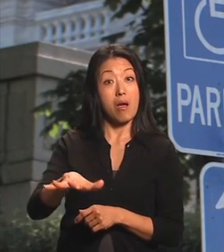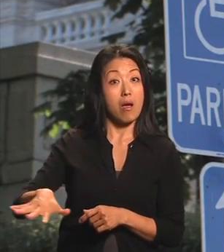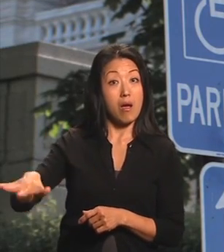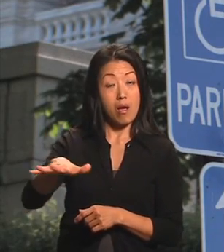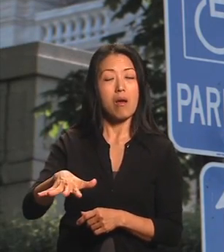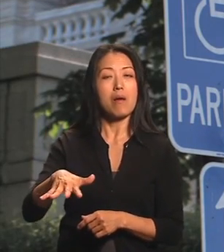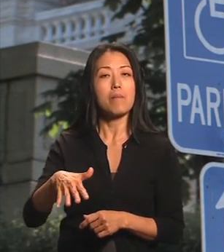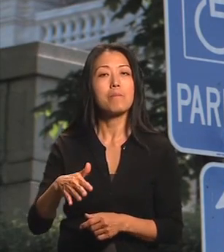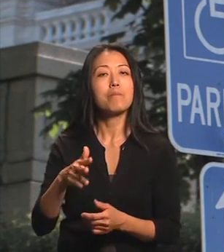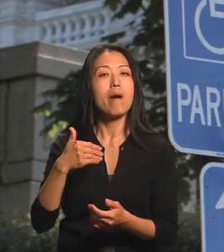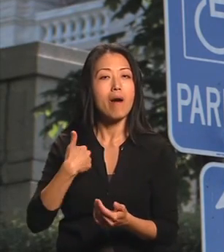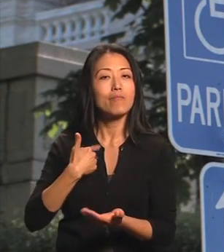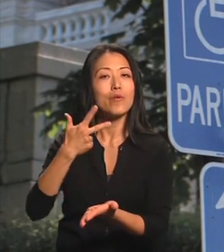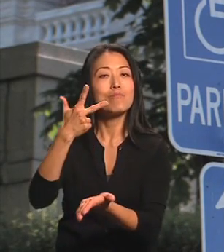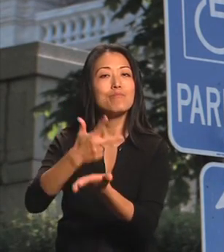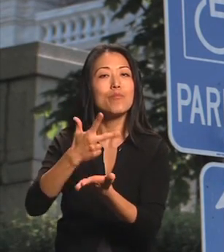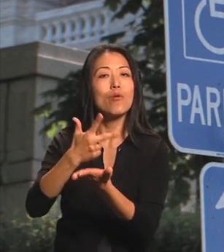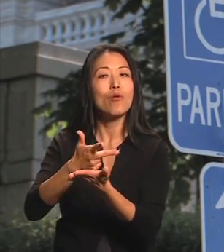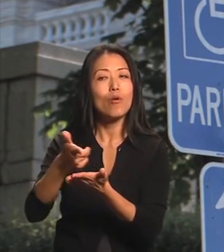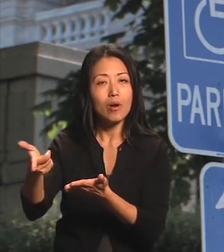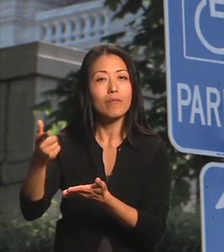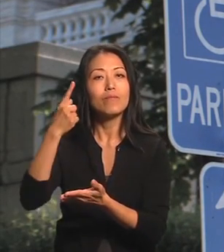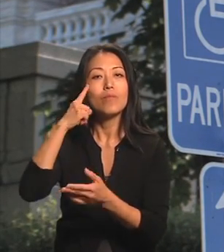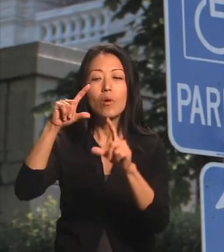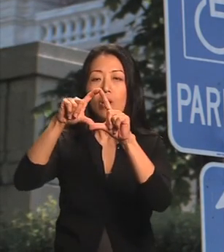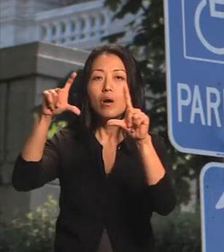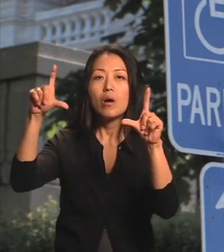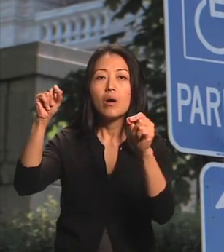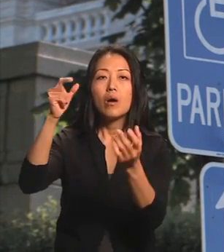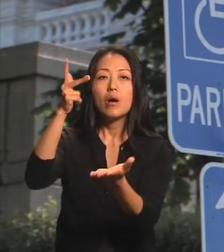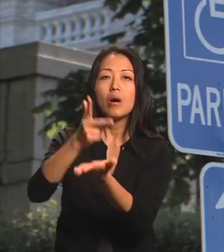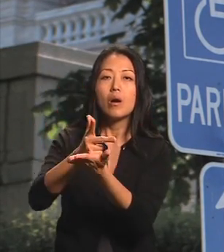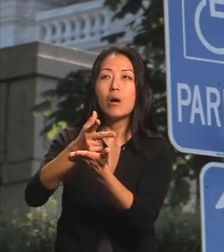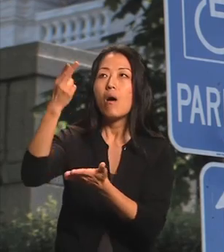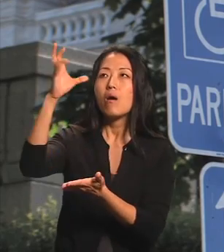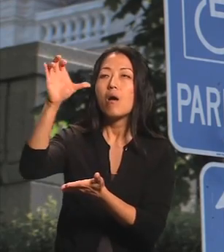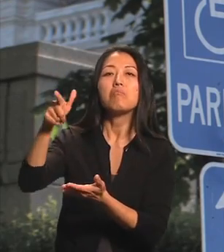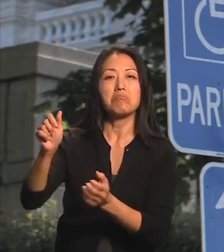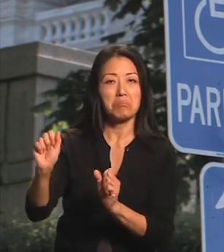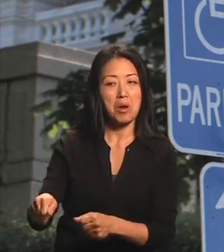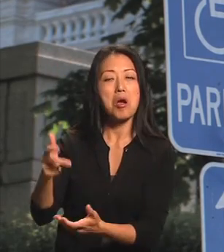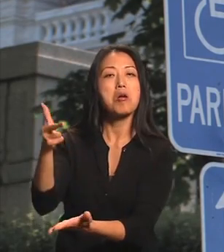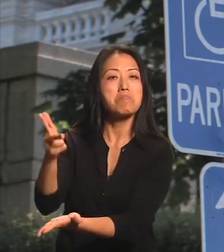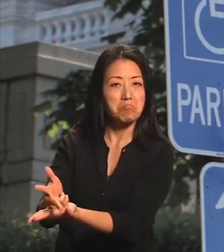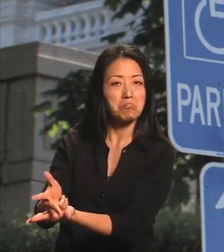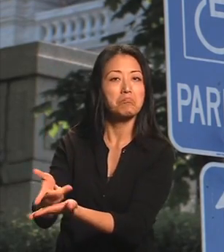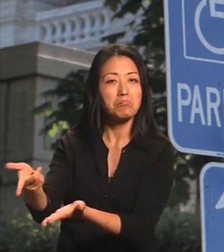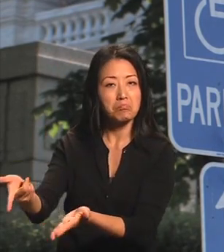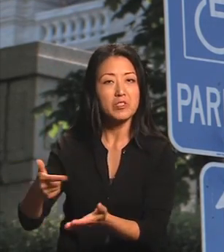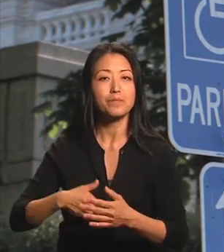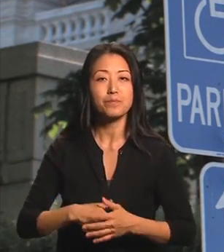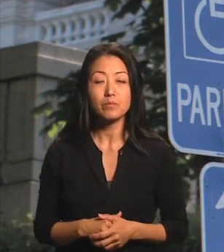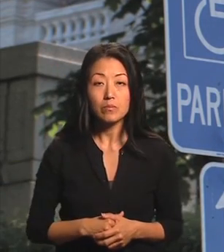a lot with parking available for vehicles with a disabled parking permit.